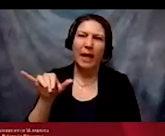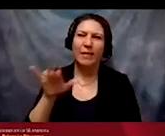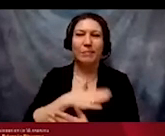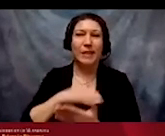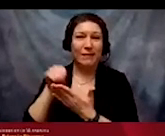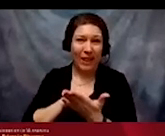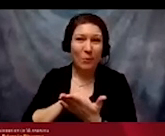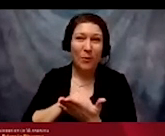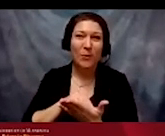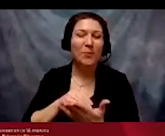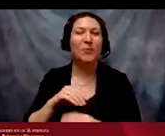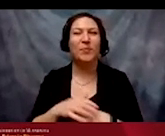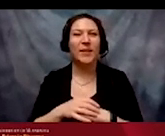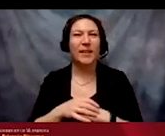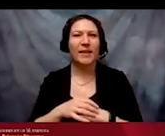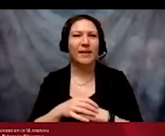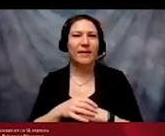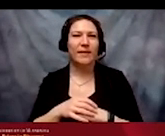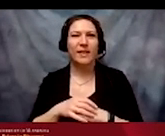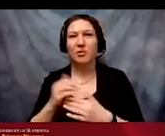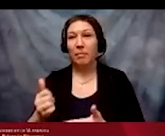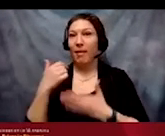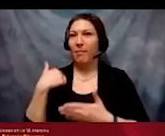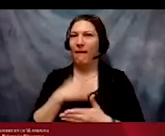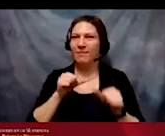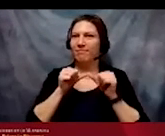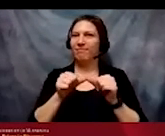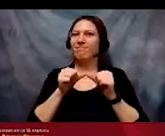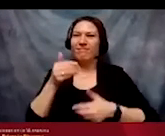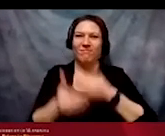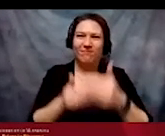that out and help us keep moving forward on our work.